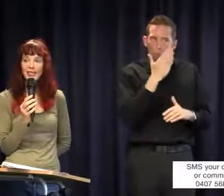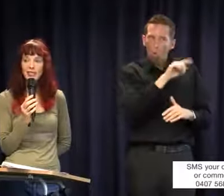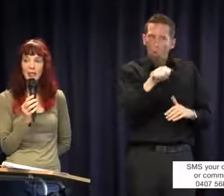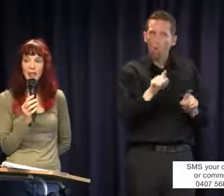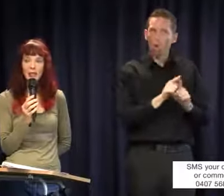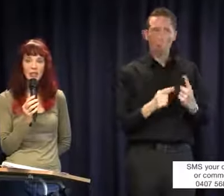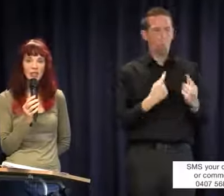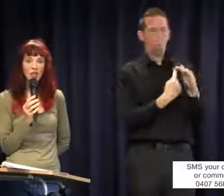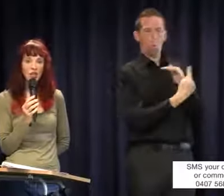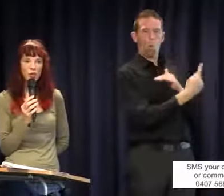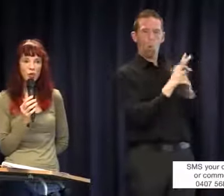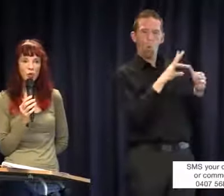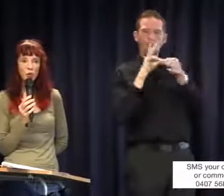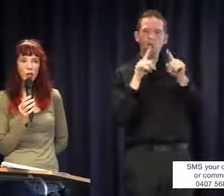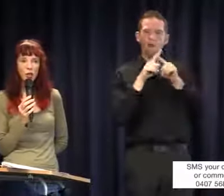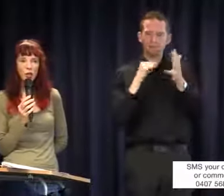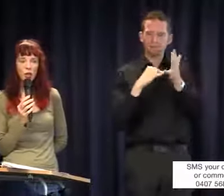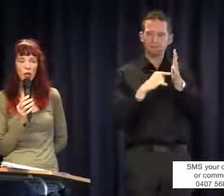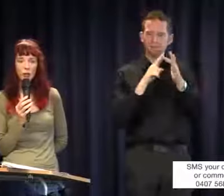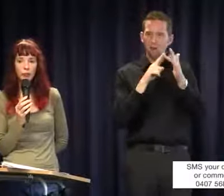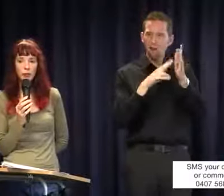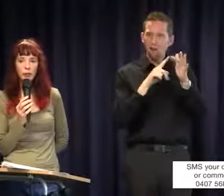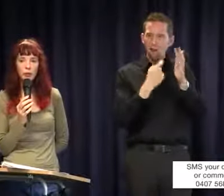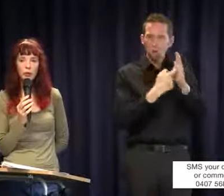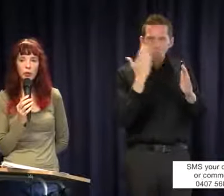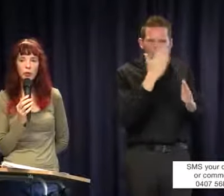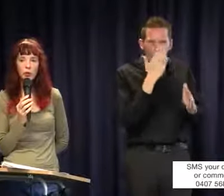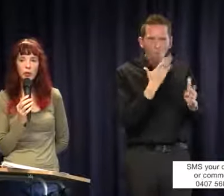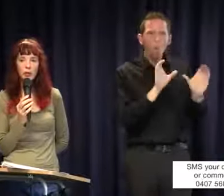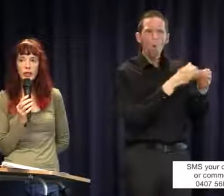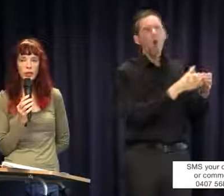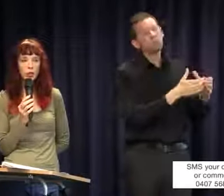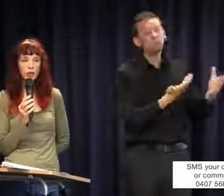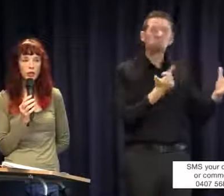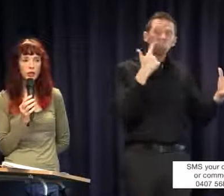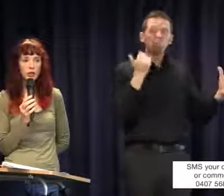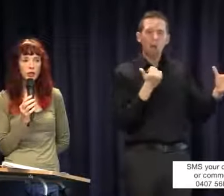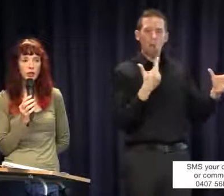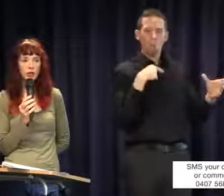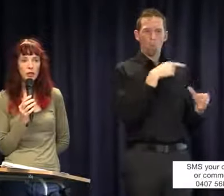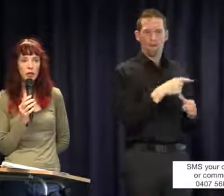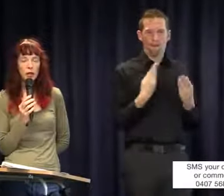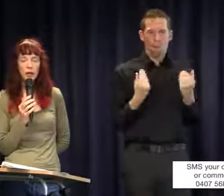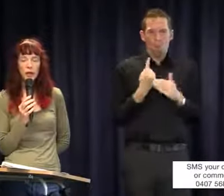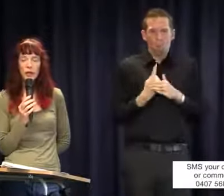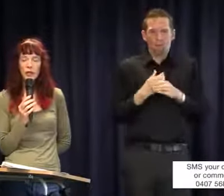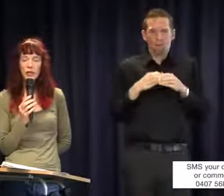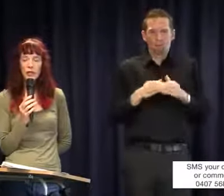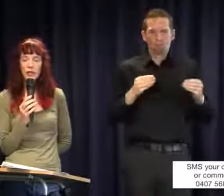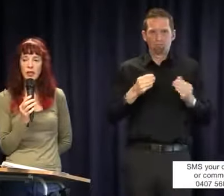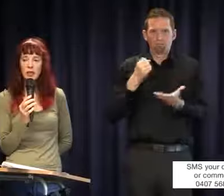entity like a Steiner school because literally they do not have the money. The second thing